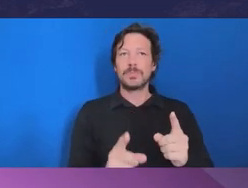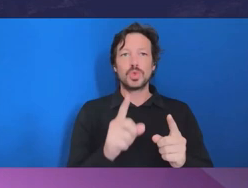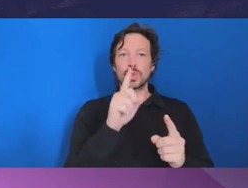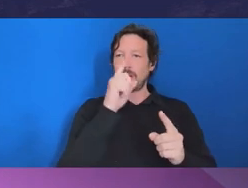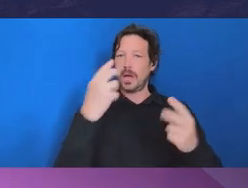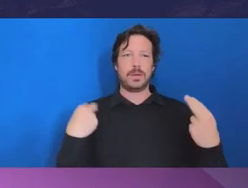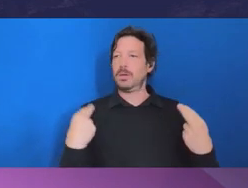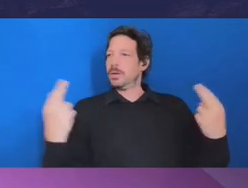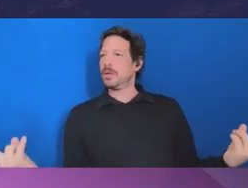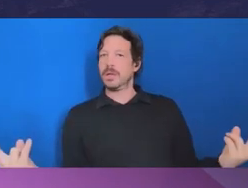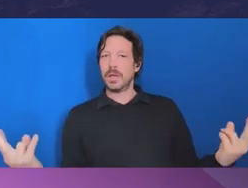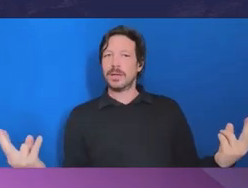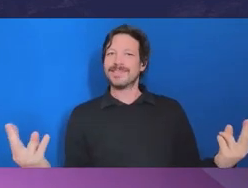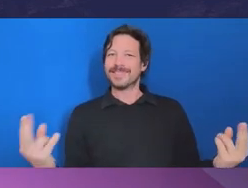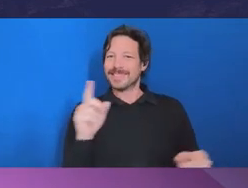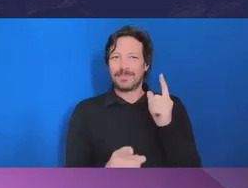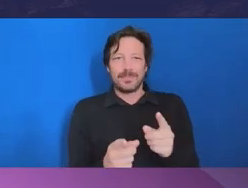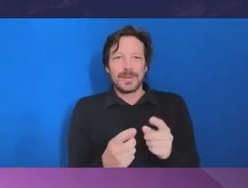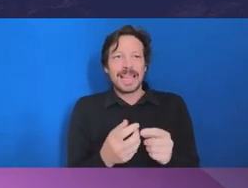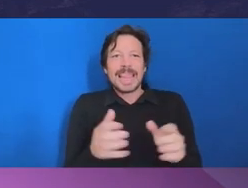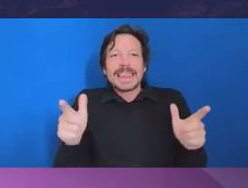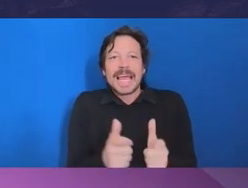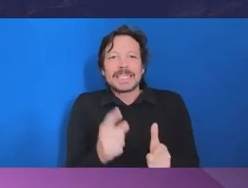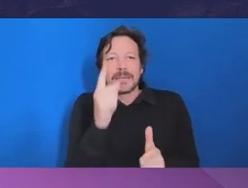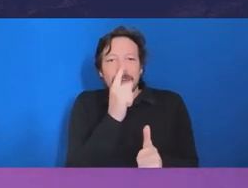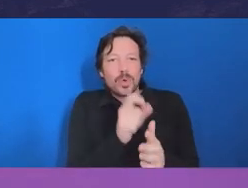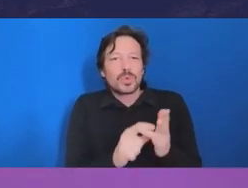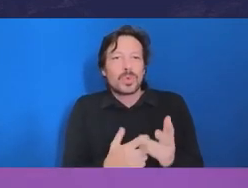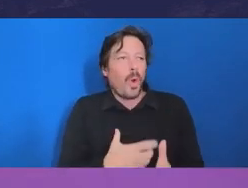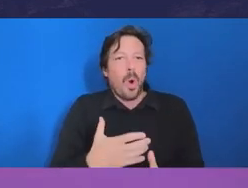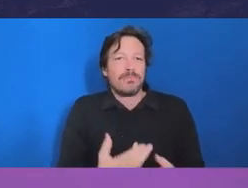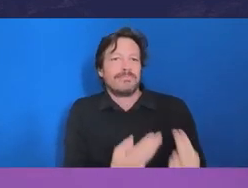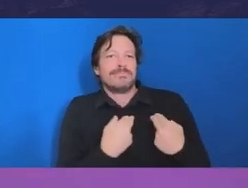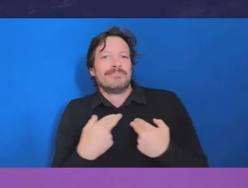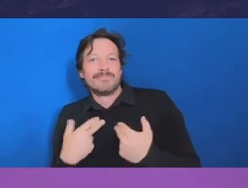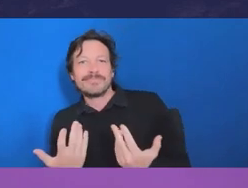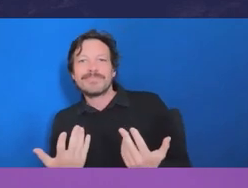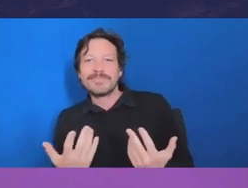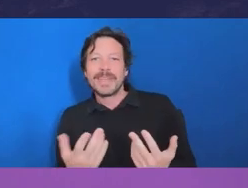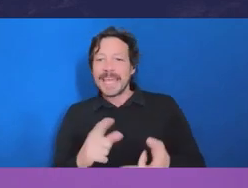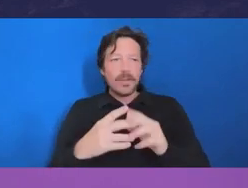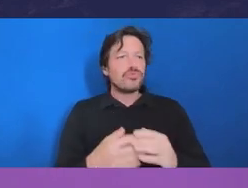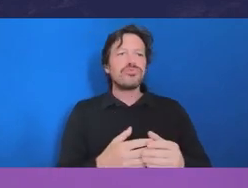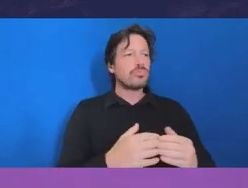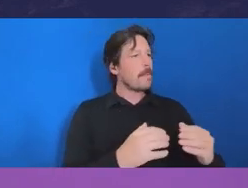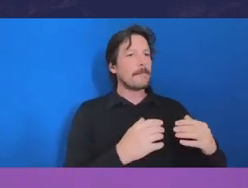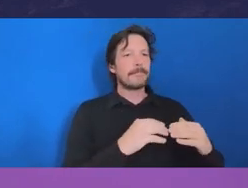we're trying to build some control into the system and help prevent or detect fraud or corruption.